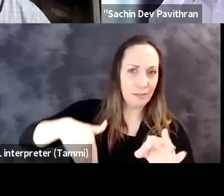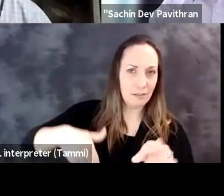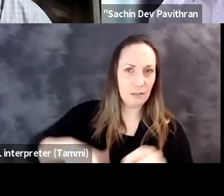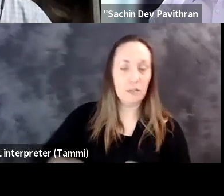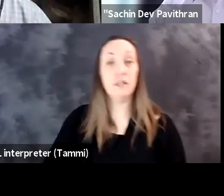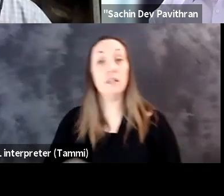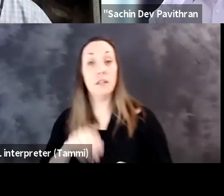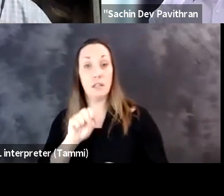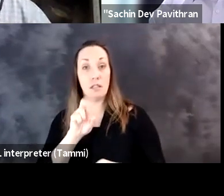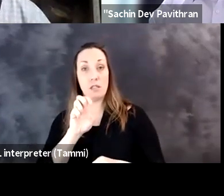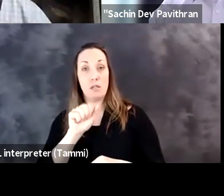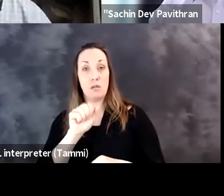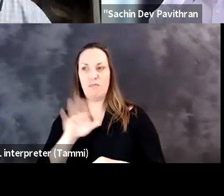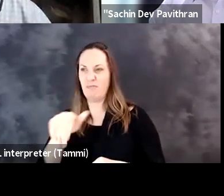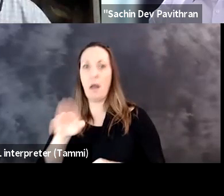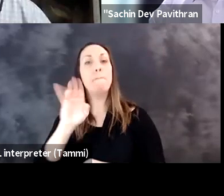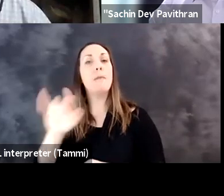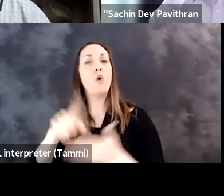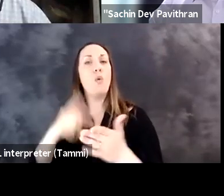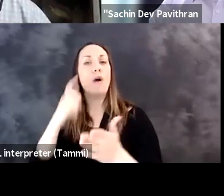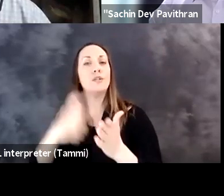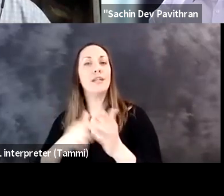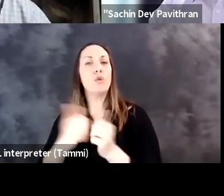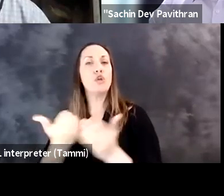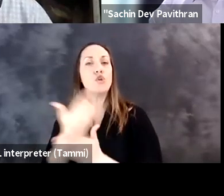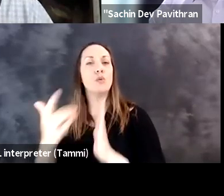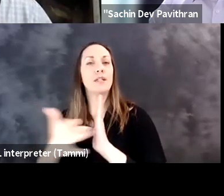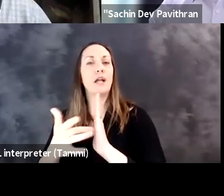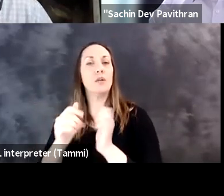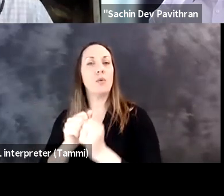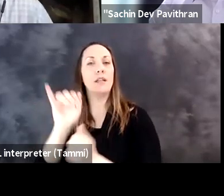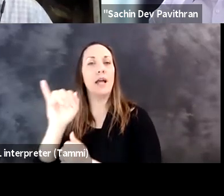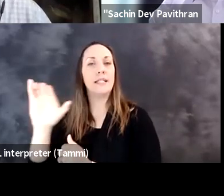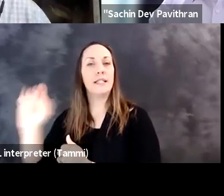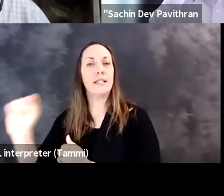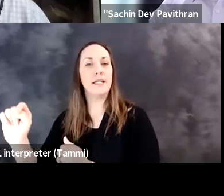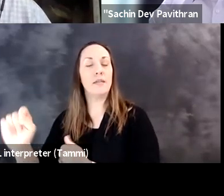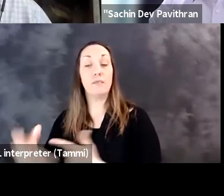think anyone's got it nailed yet. Susan: And Bill, what do you see in new technologies with ICT?